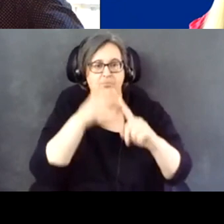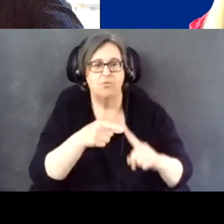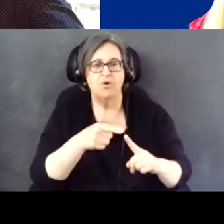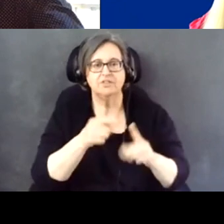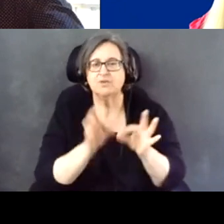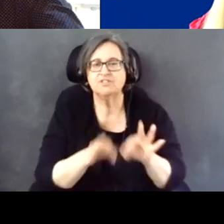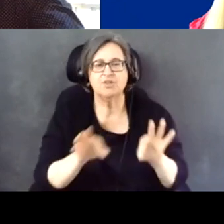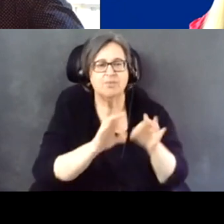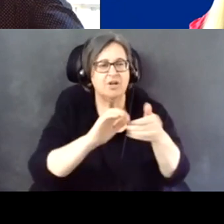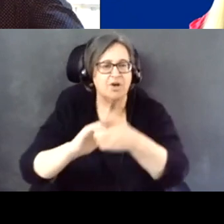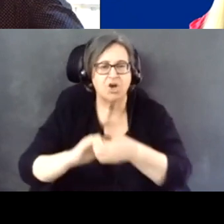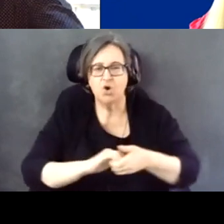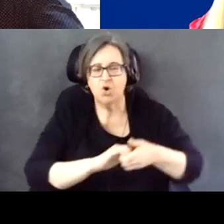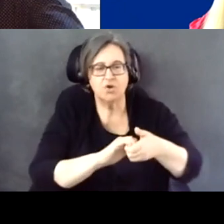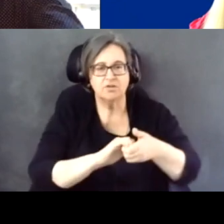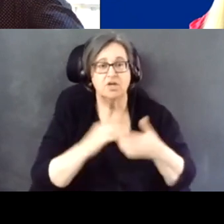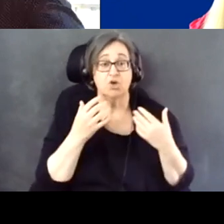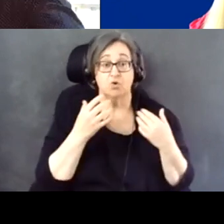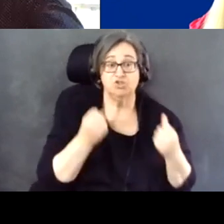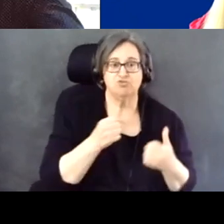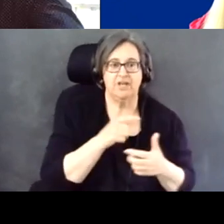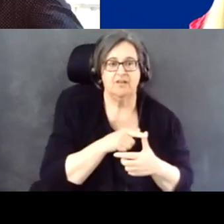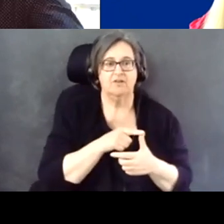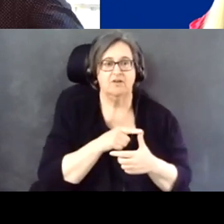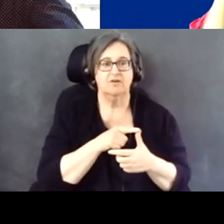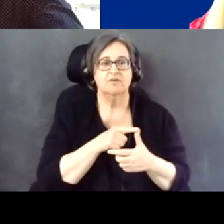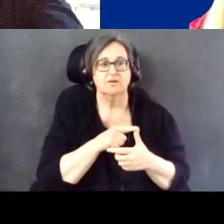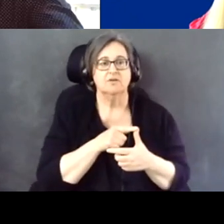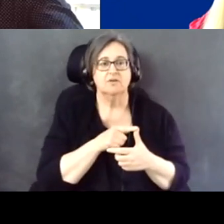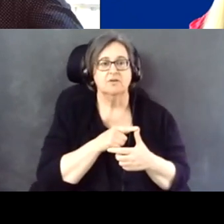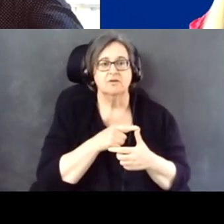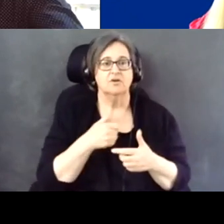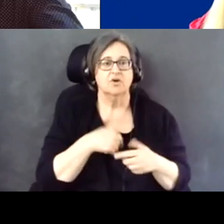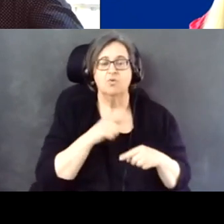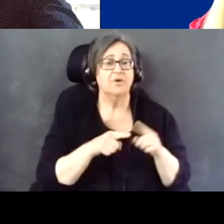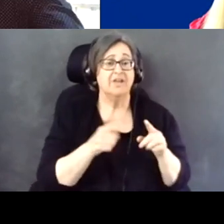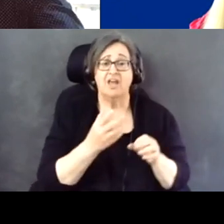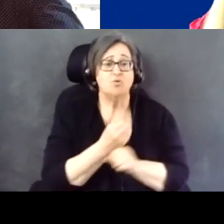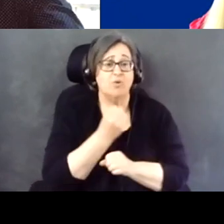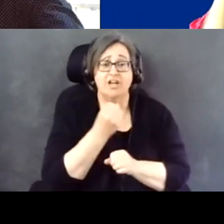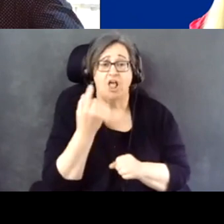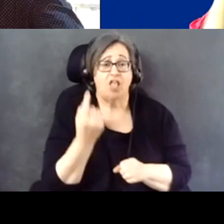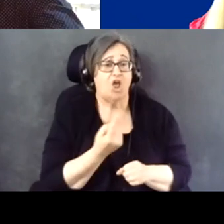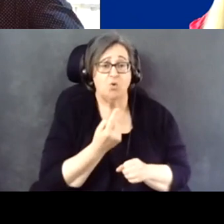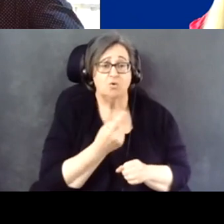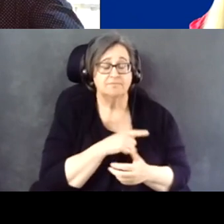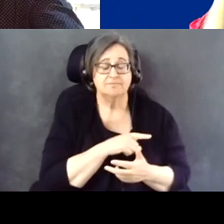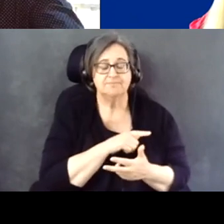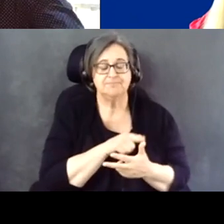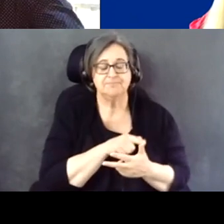In coalition in strength, as I've mentioned in this time, we can't win alone.